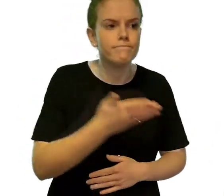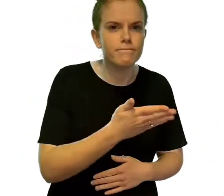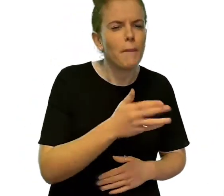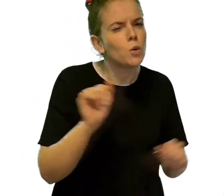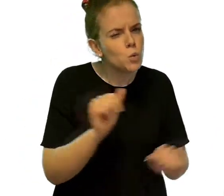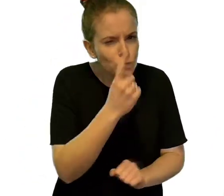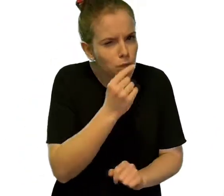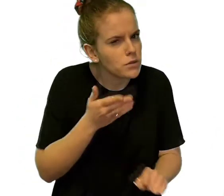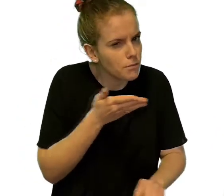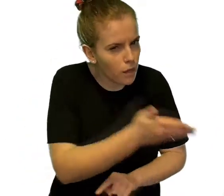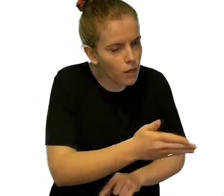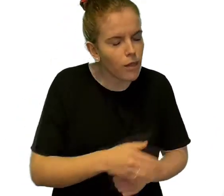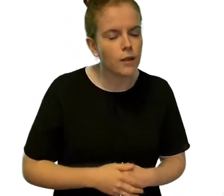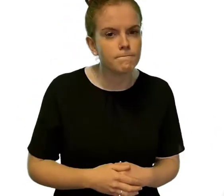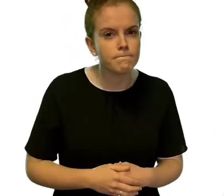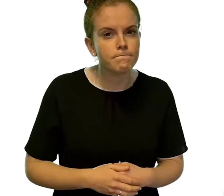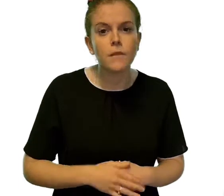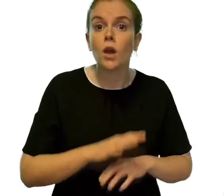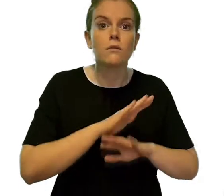Do not attend if you are self isolating,